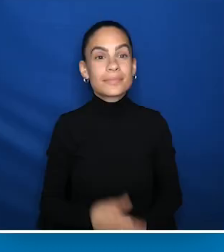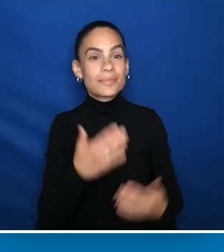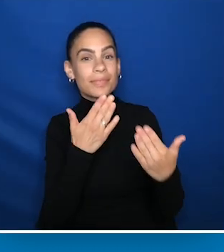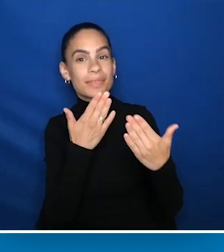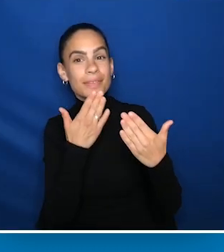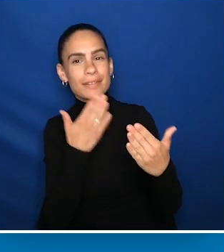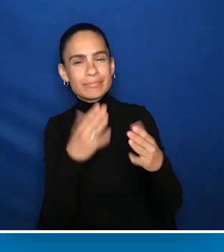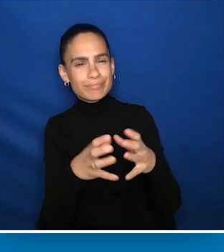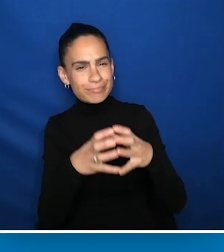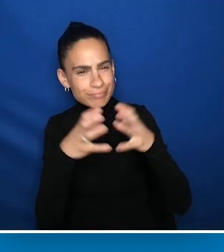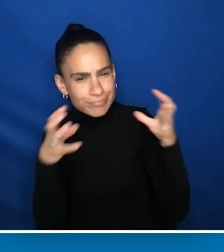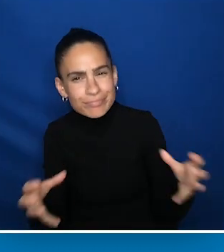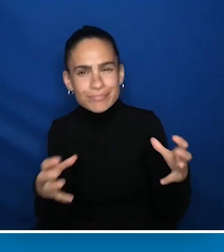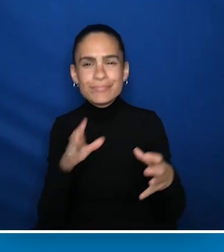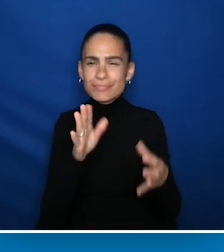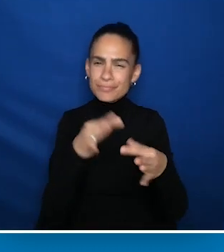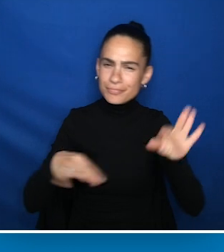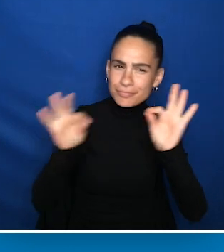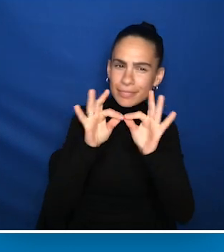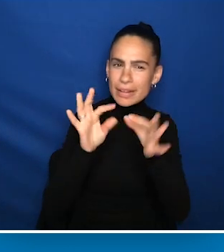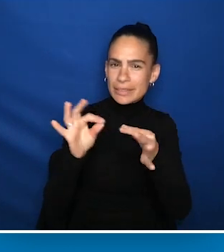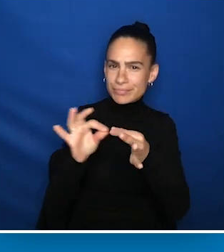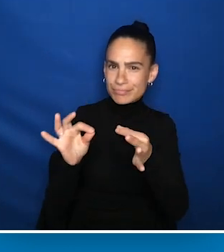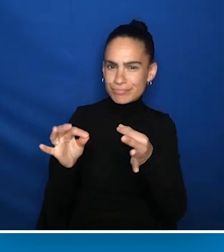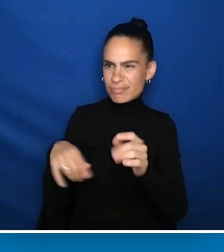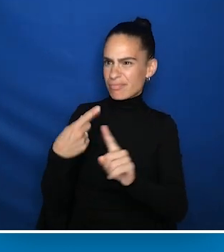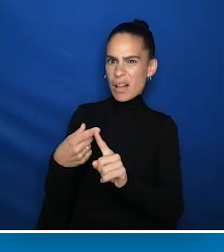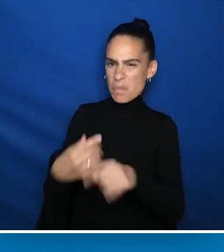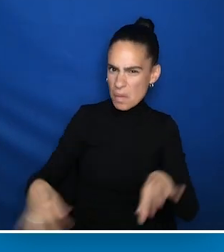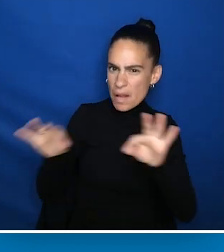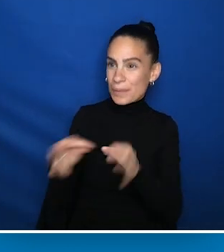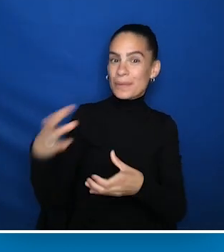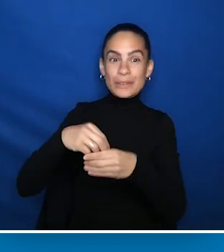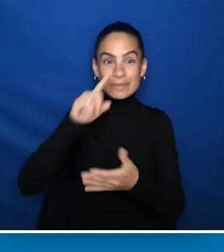Anjali, thank you so very much for those very important messages about the value of inclusive research.